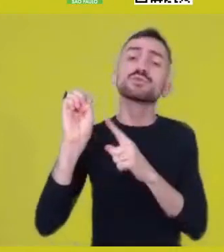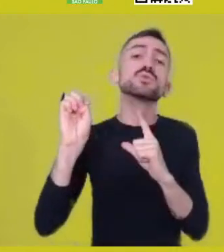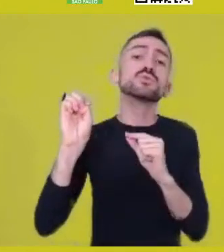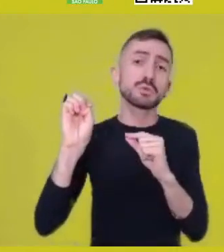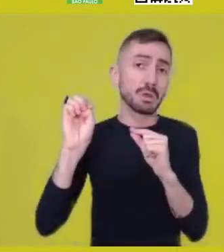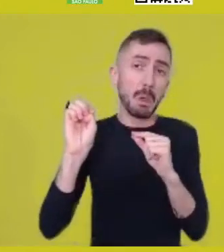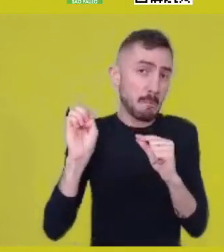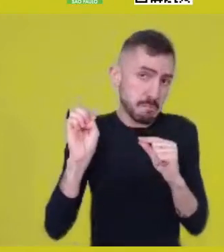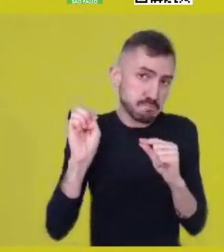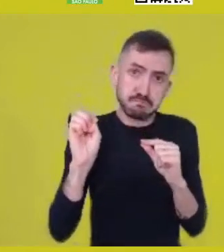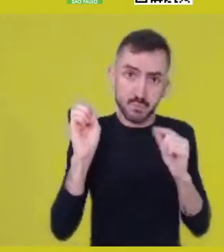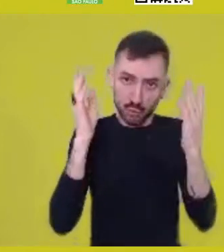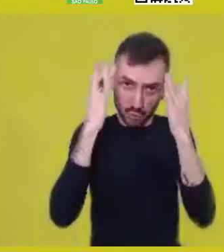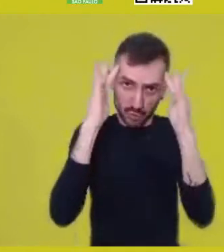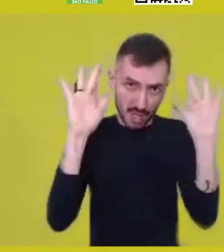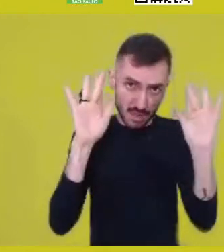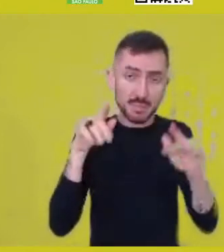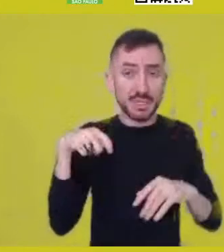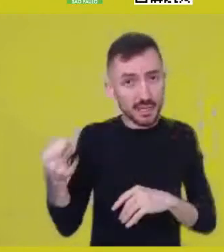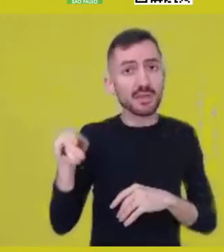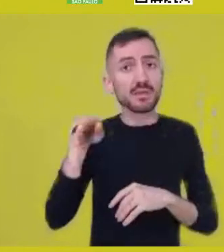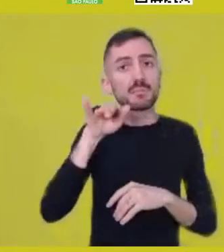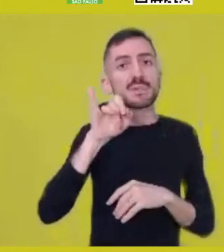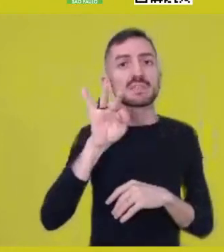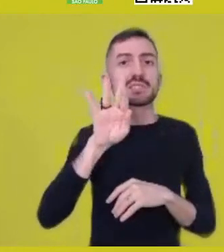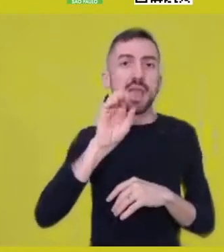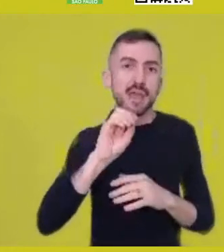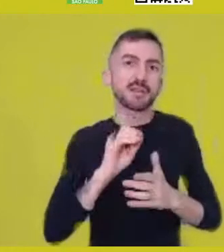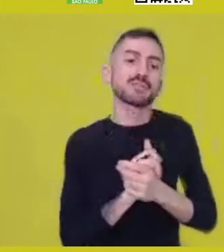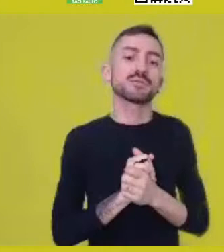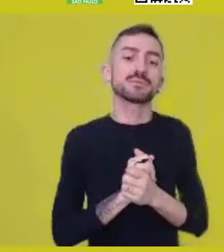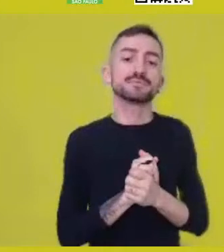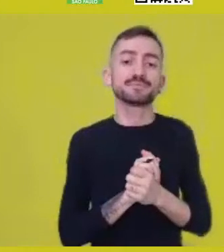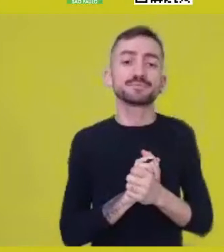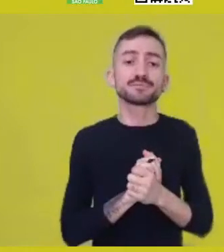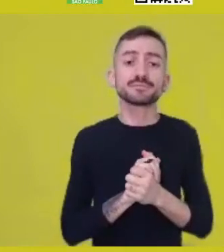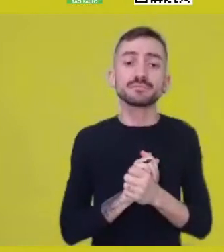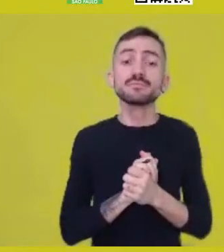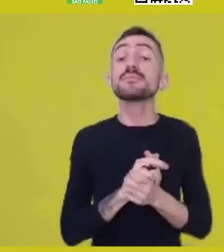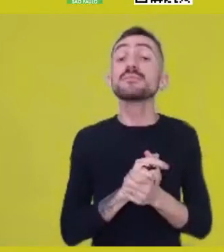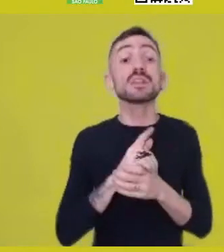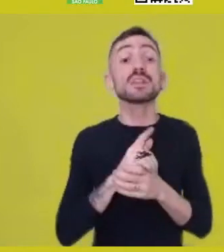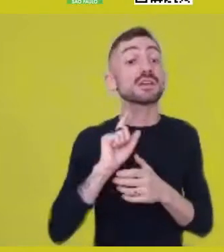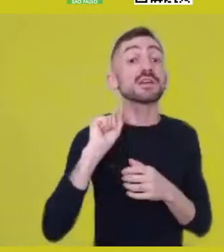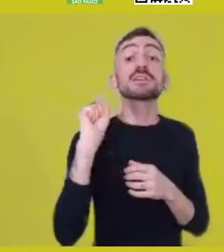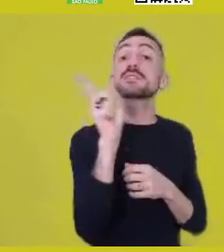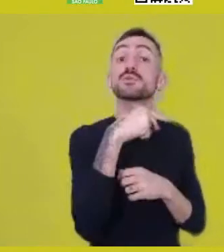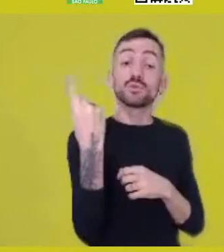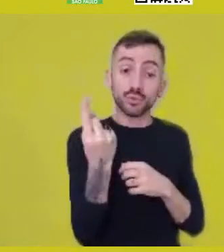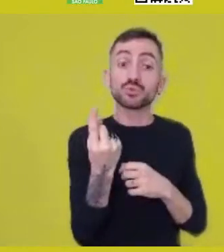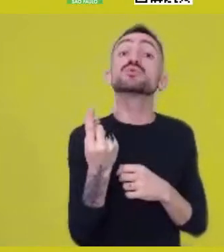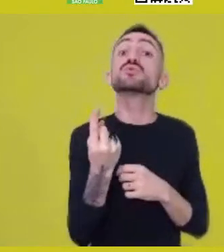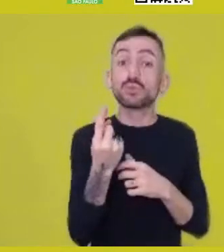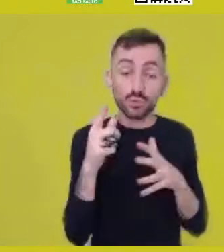And every community dances around that mystery.